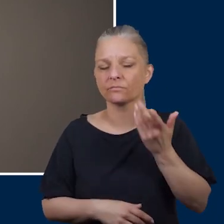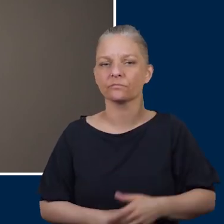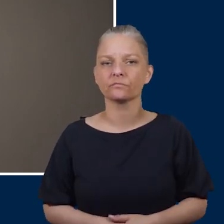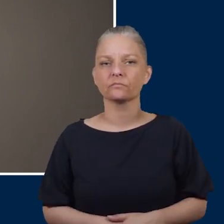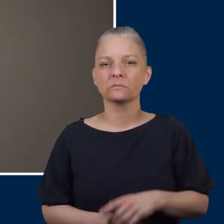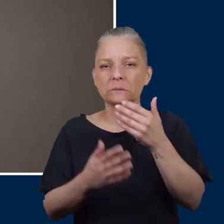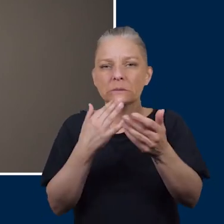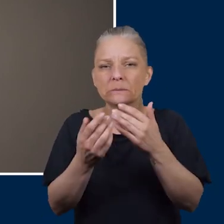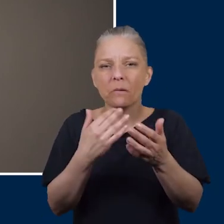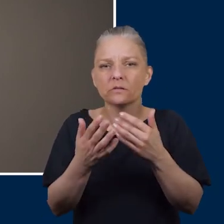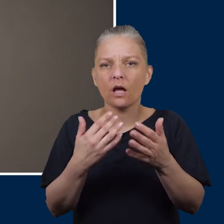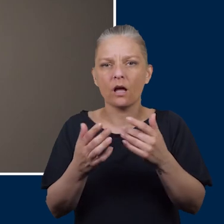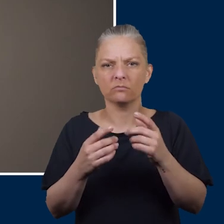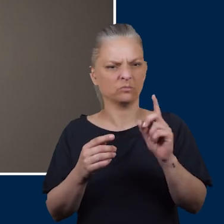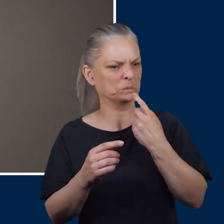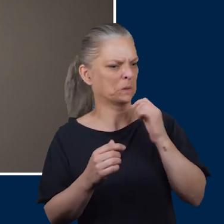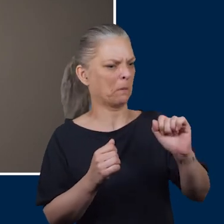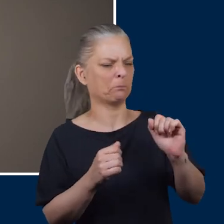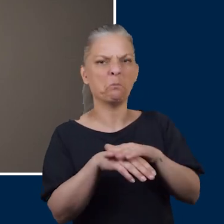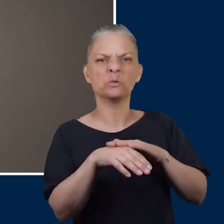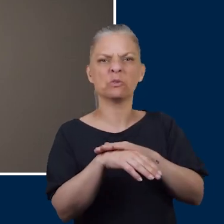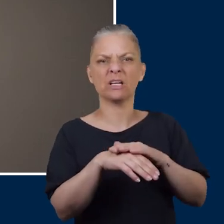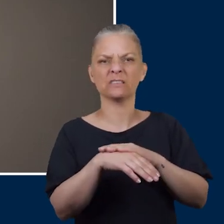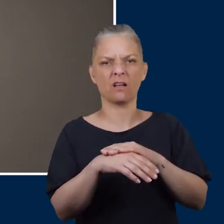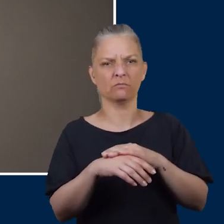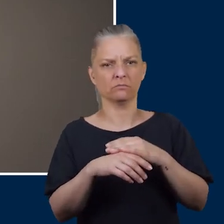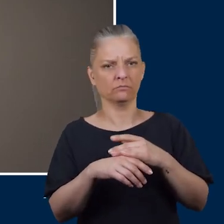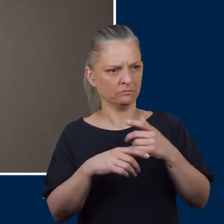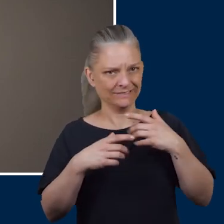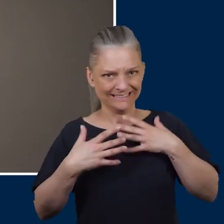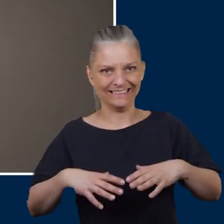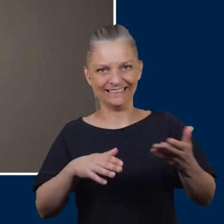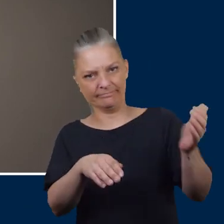as you're applying it daily. Apply it to the top and the bottom of your foot round about